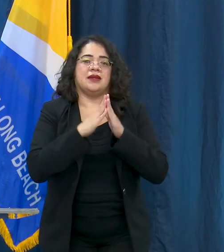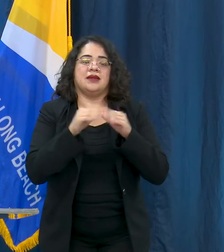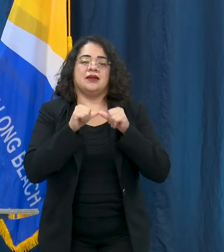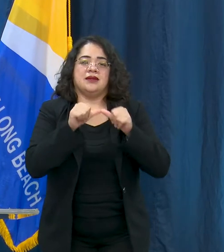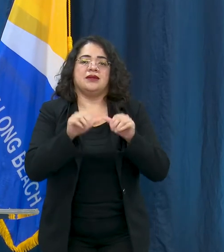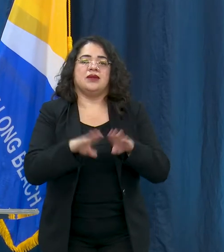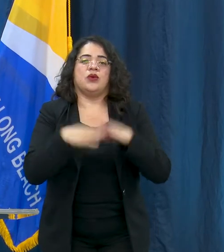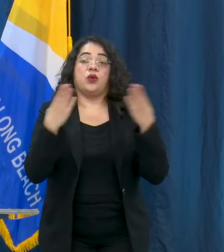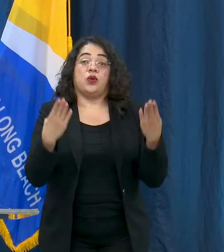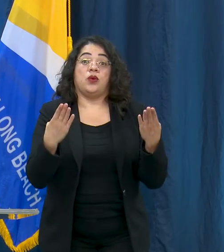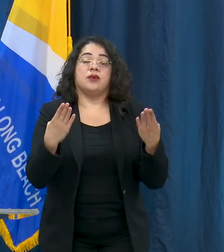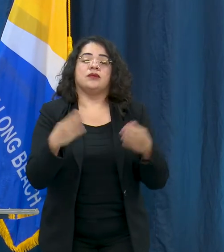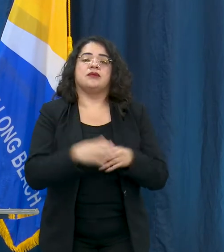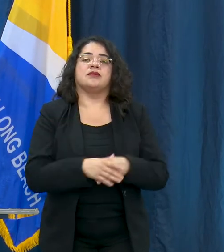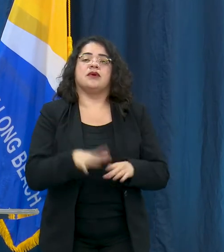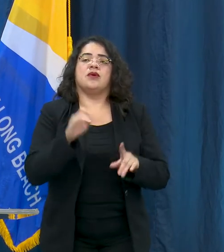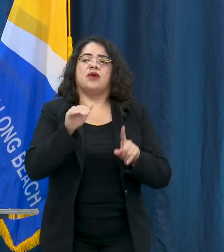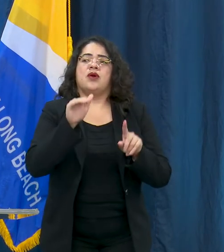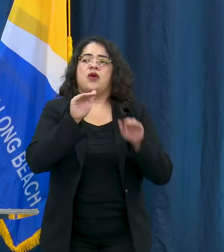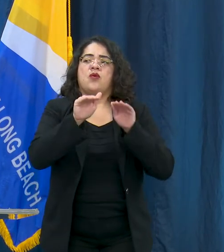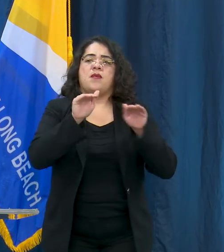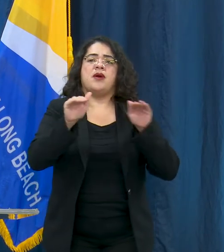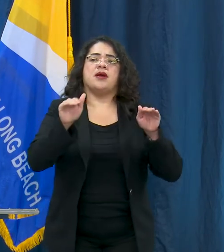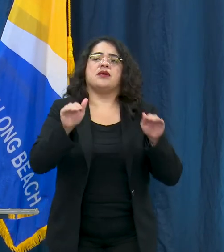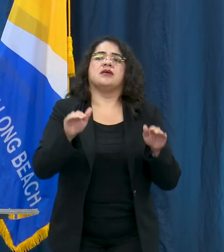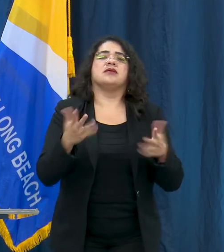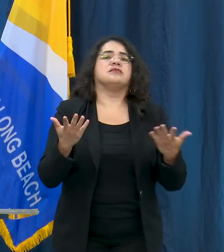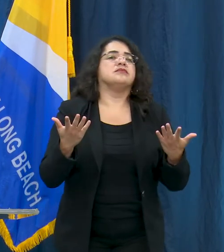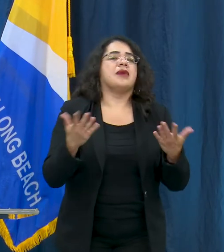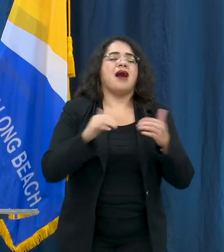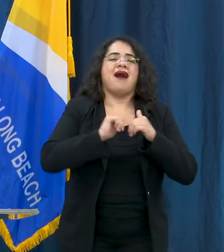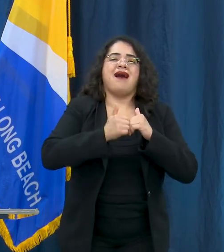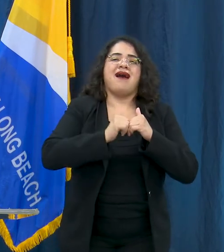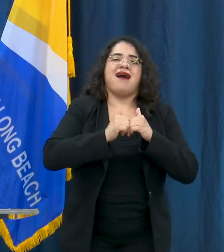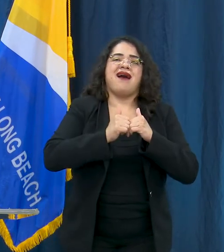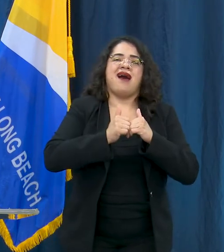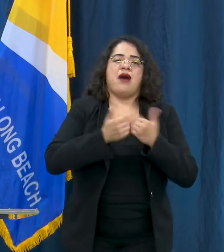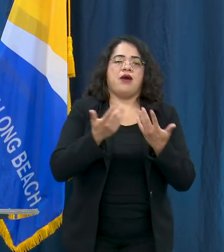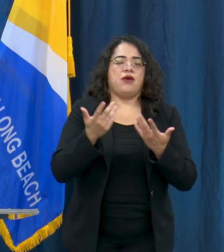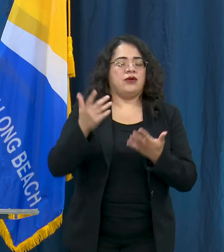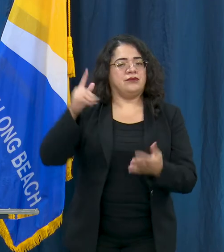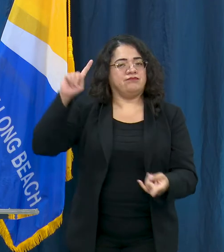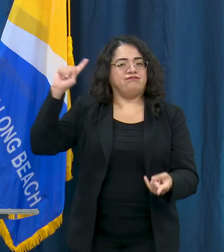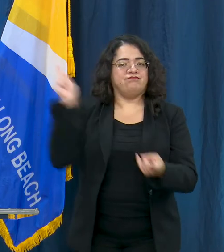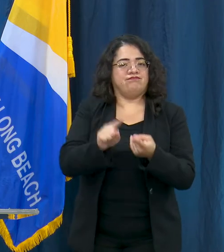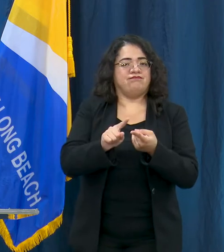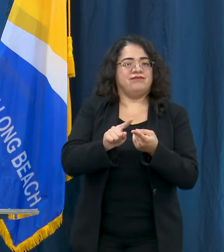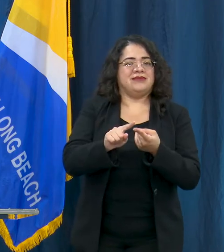to remind everyone that there's no way to ensure zero risk of infection.